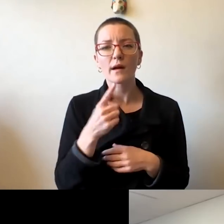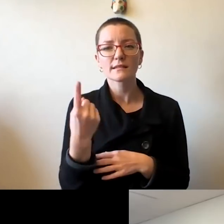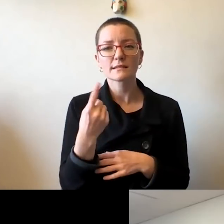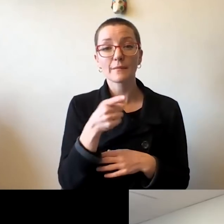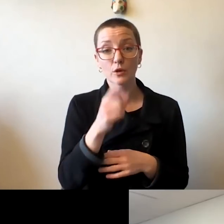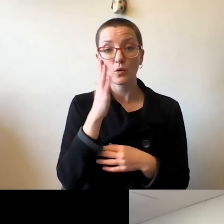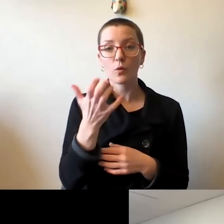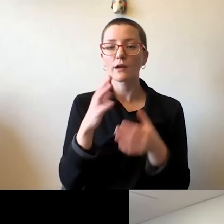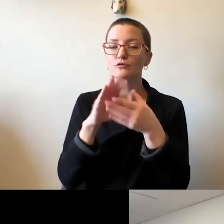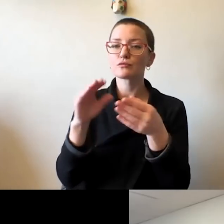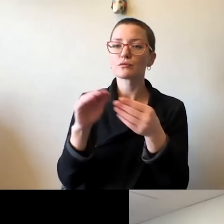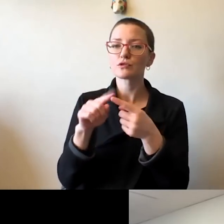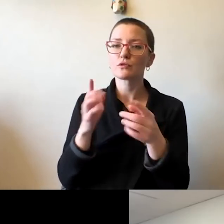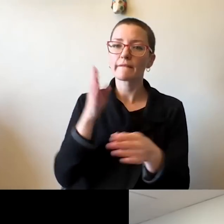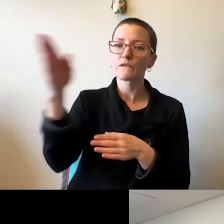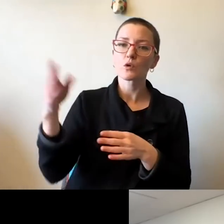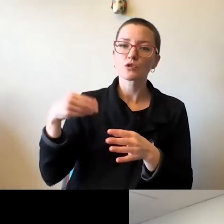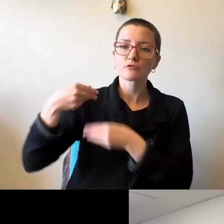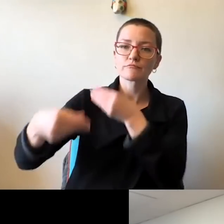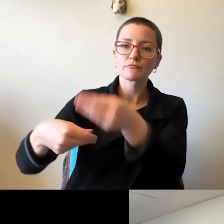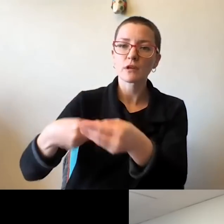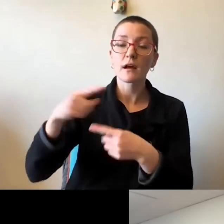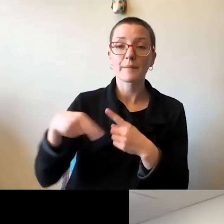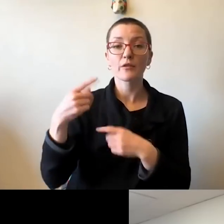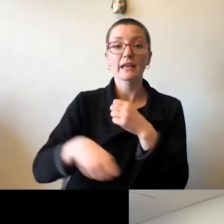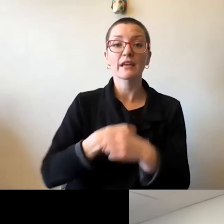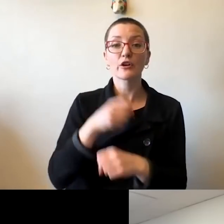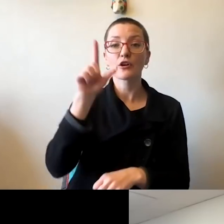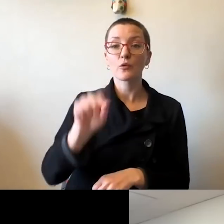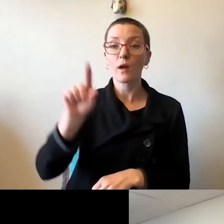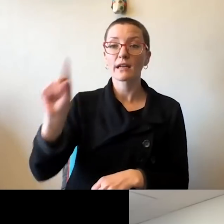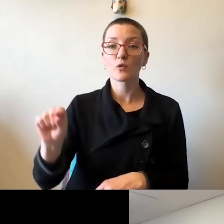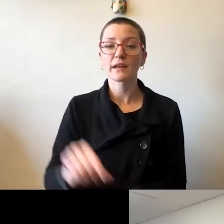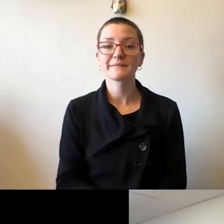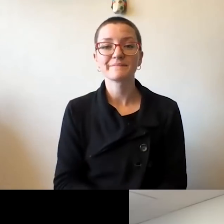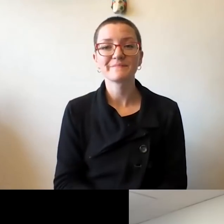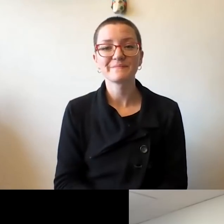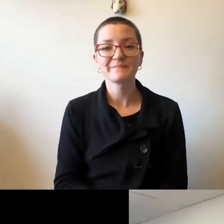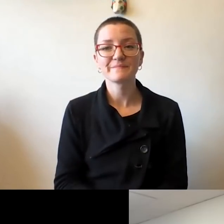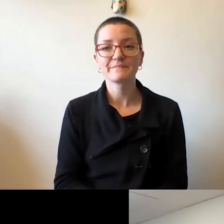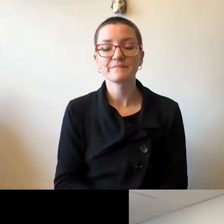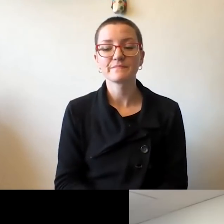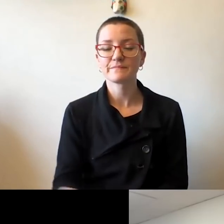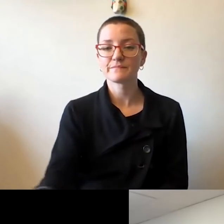to future generations about the year 2020? Robert J. Jones: Well, I'll just put it pretty quickly